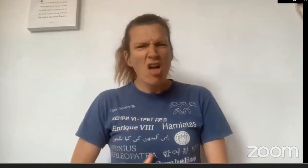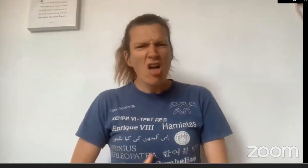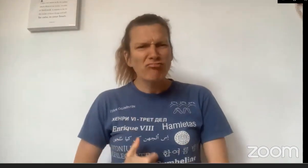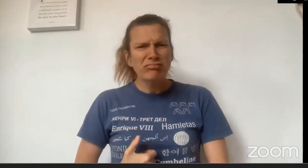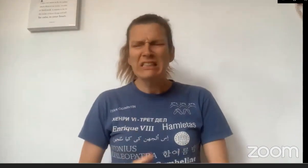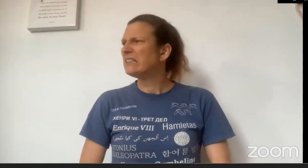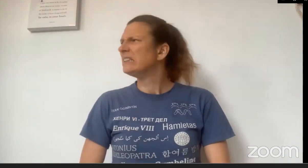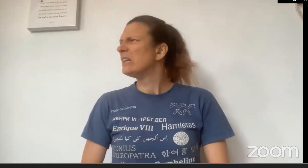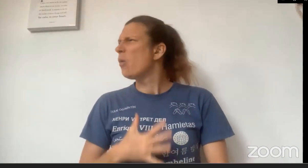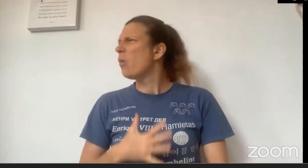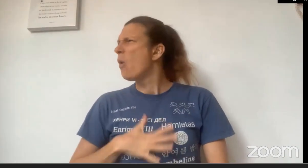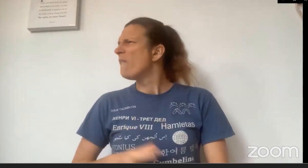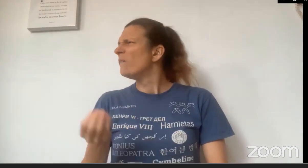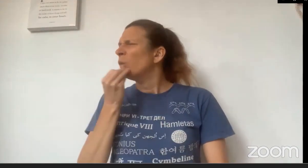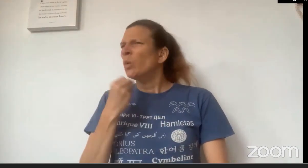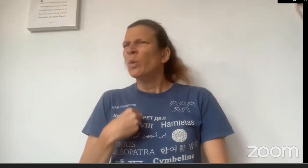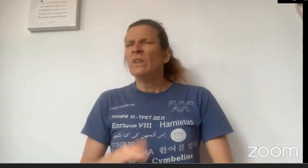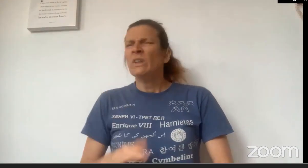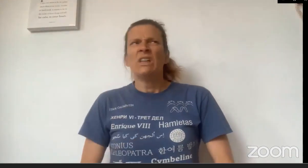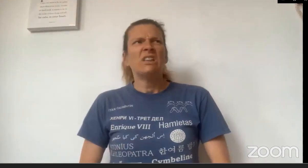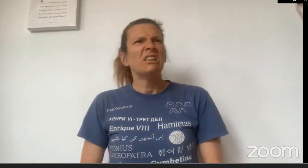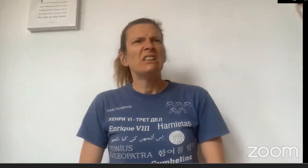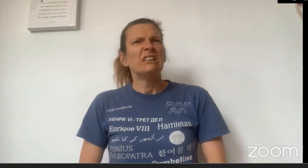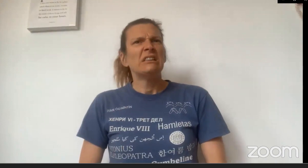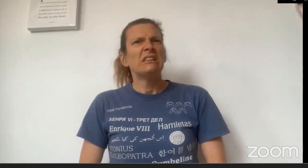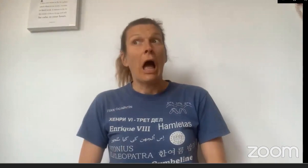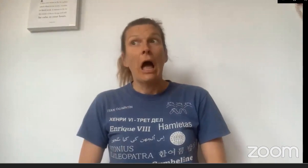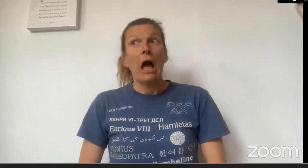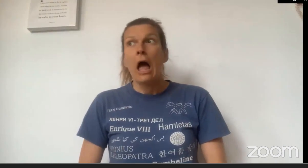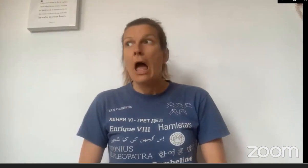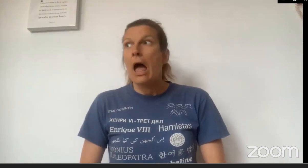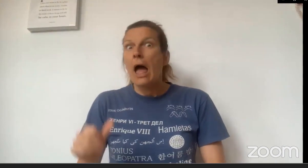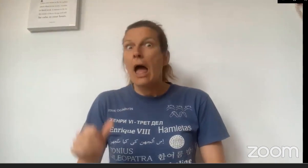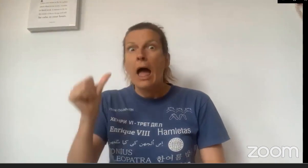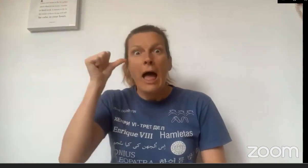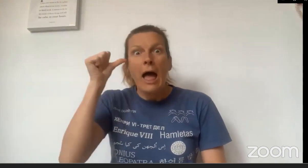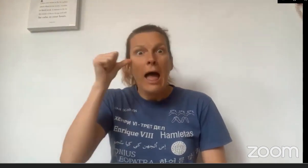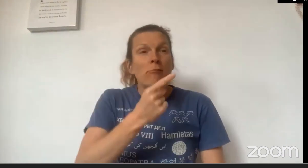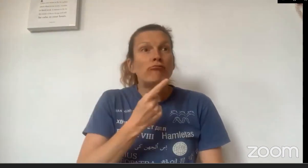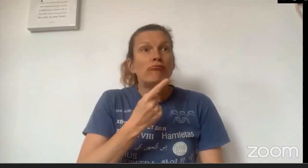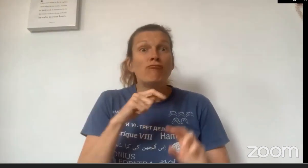But... he was still hungry, he still wanted more food. And then he